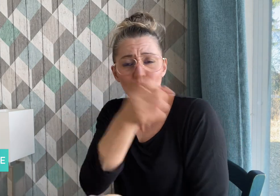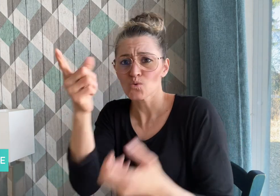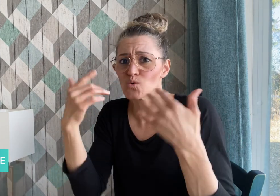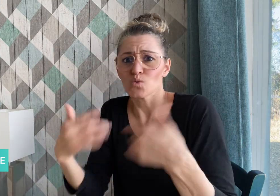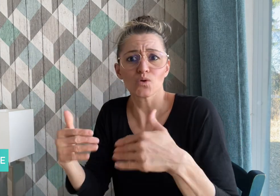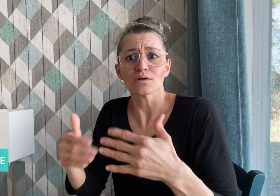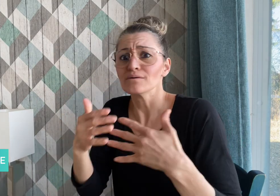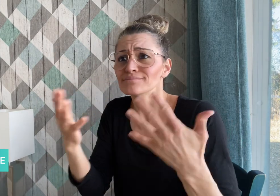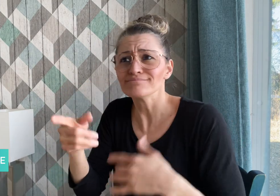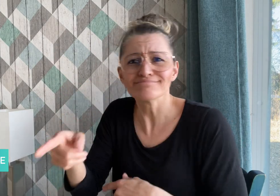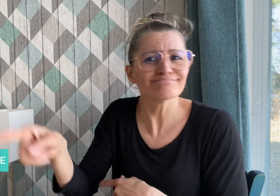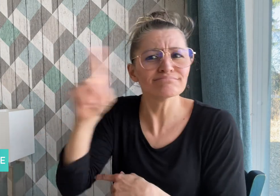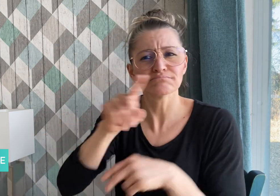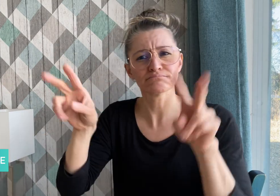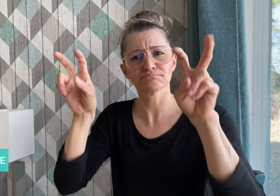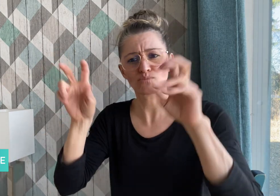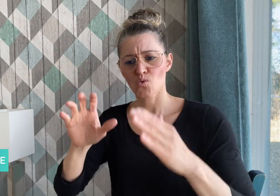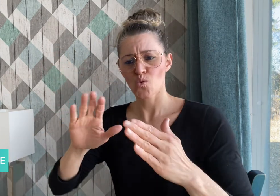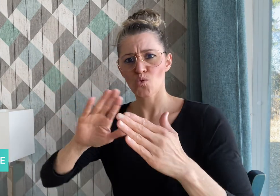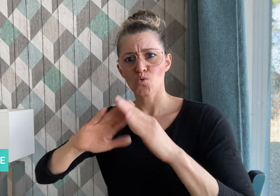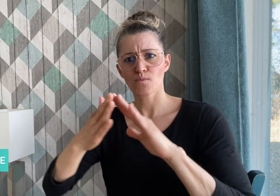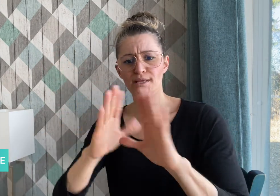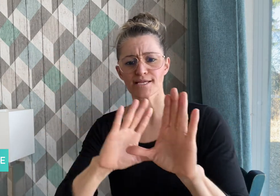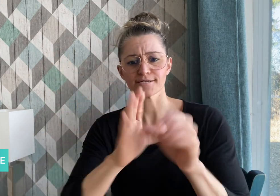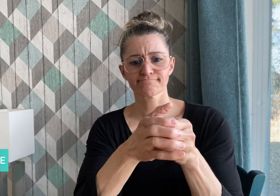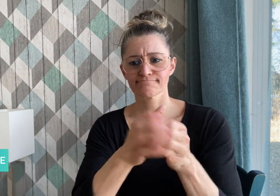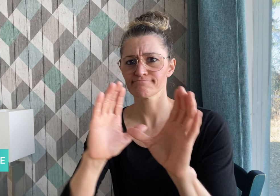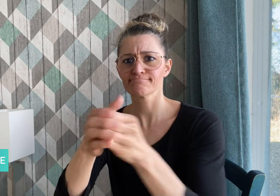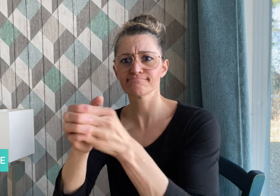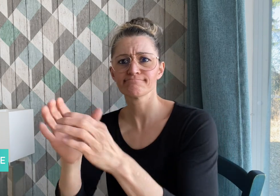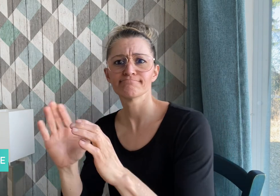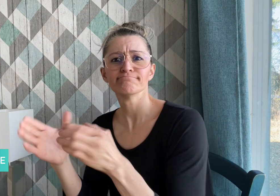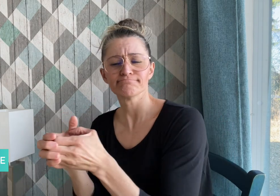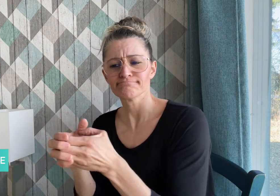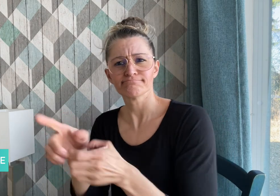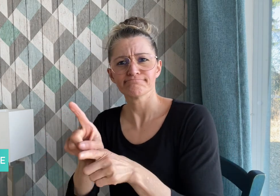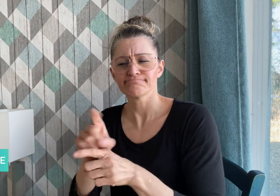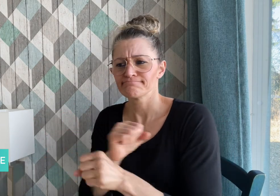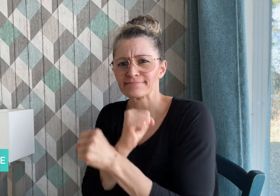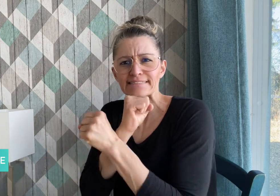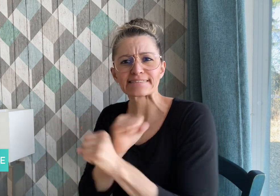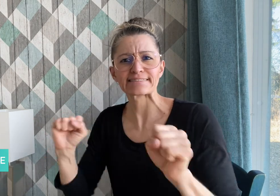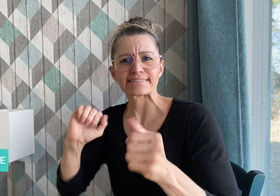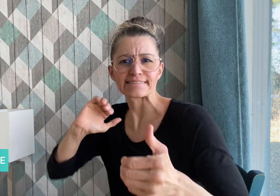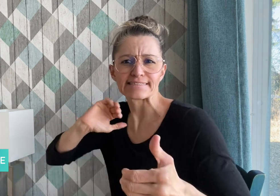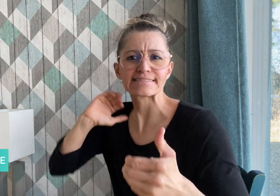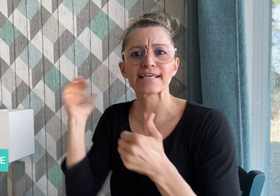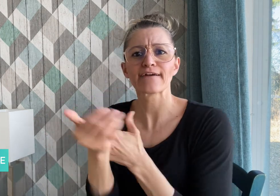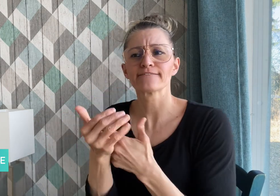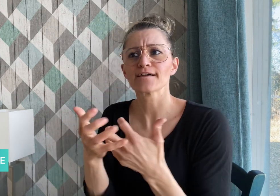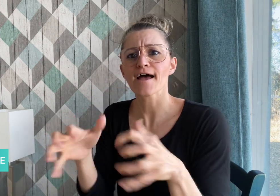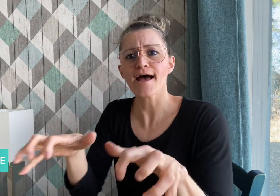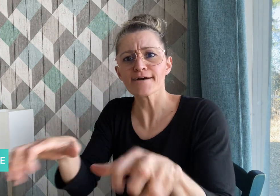the safe-keepers of our language, our history,